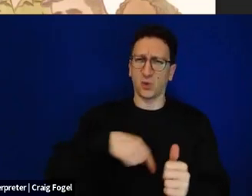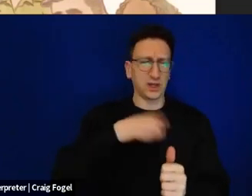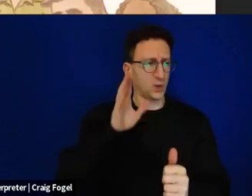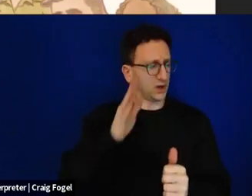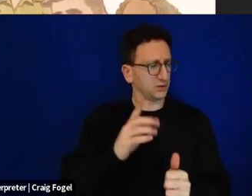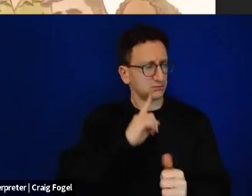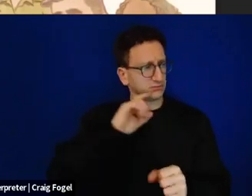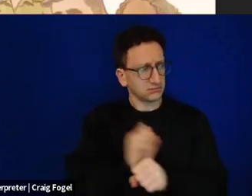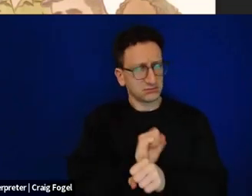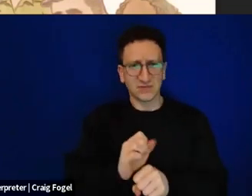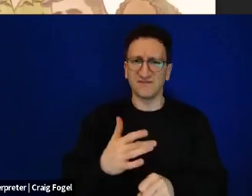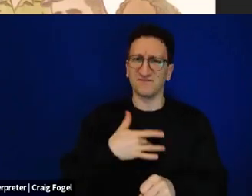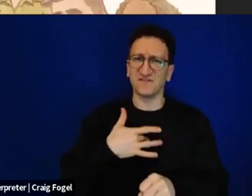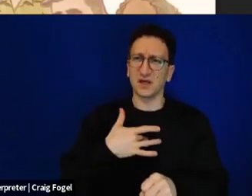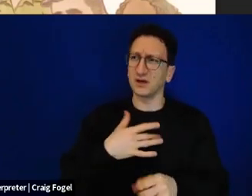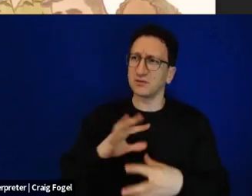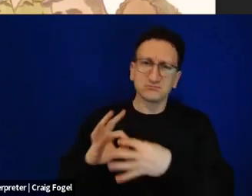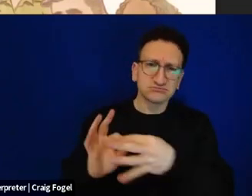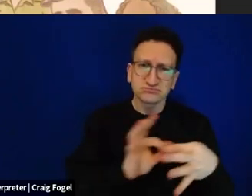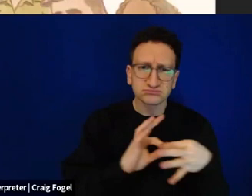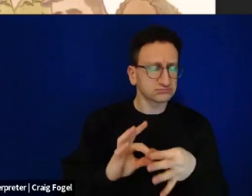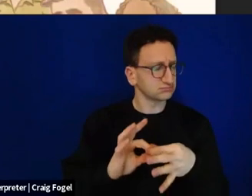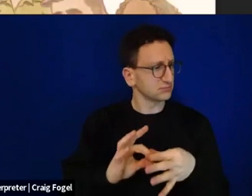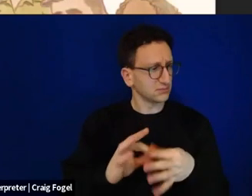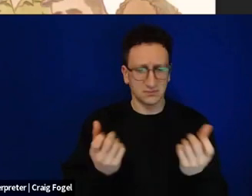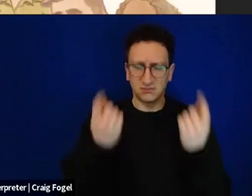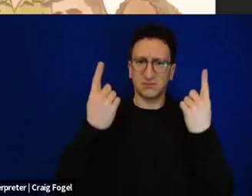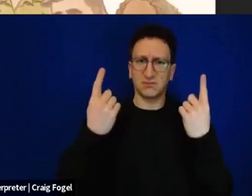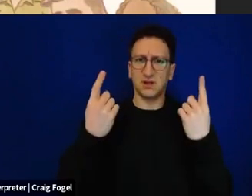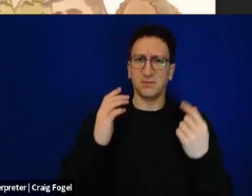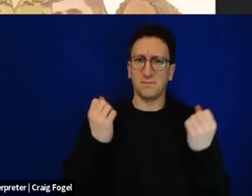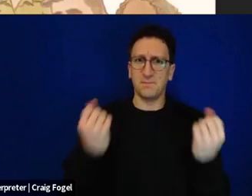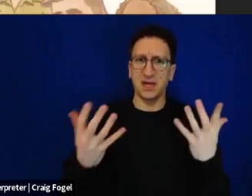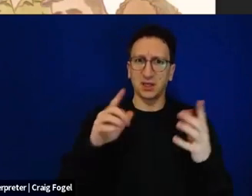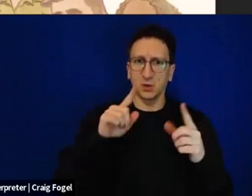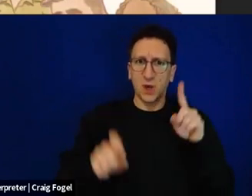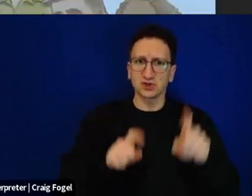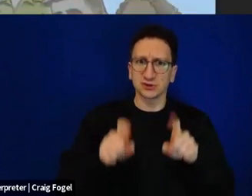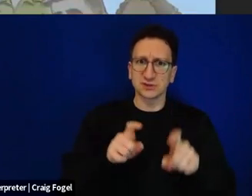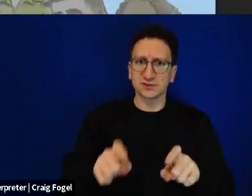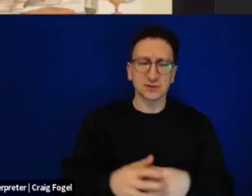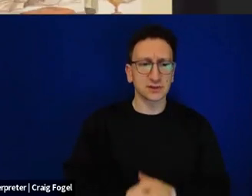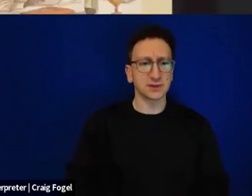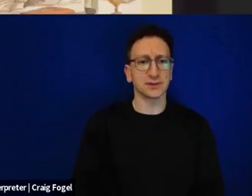the questions that the Jewish people require as we're sitting together around the table.